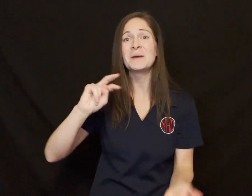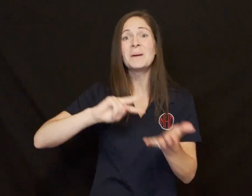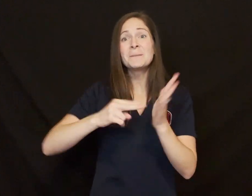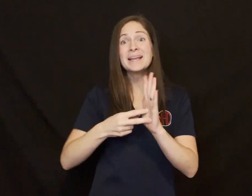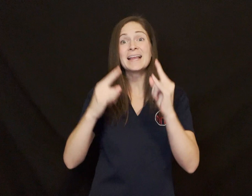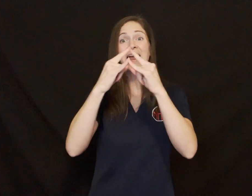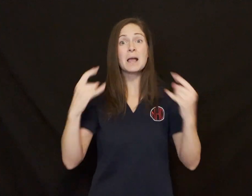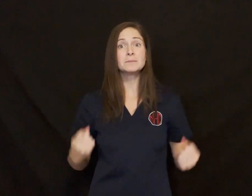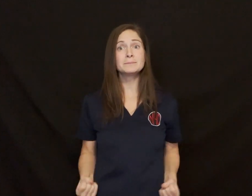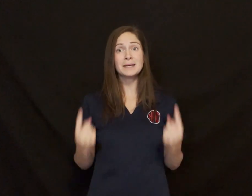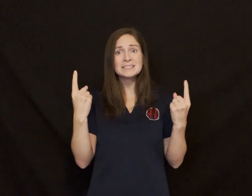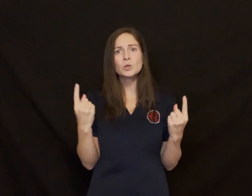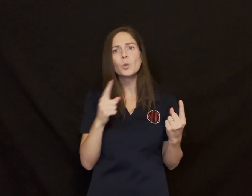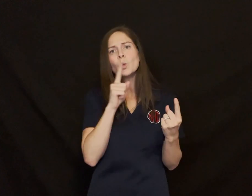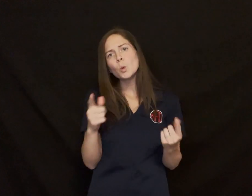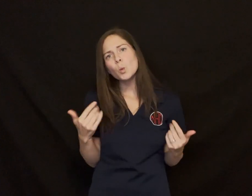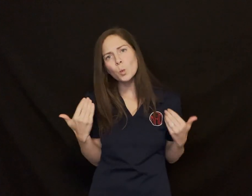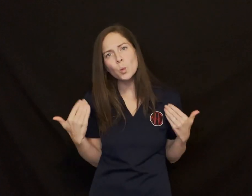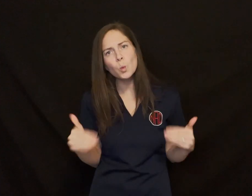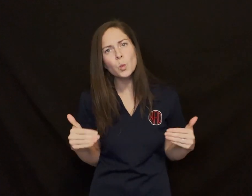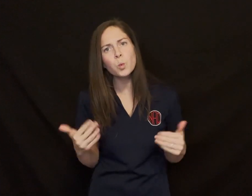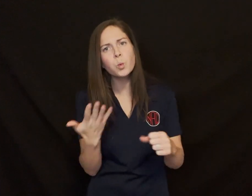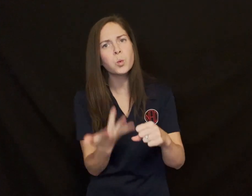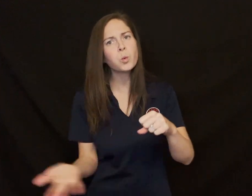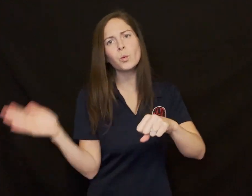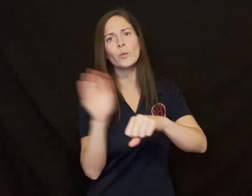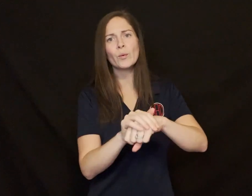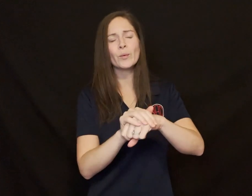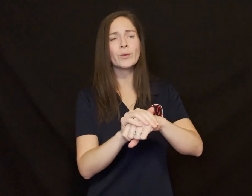Unfortunately, camp expenses have tremendously increased,